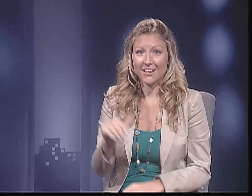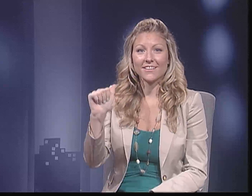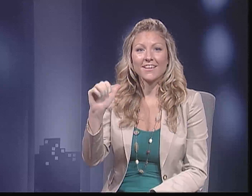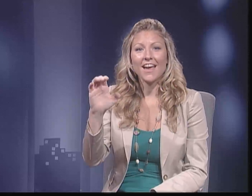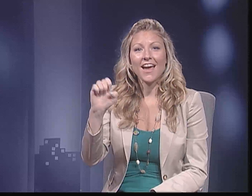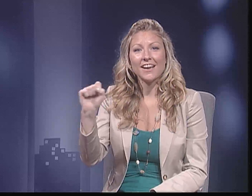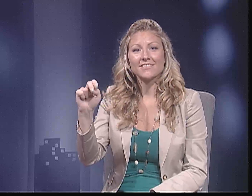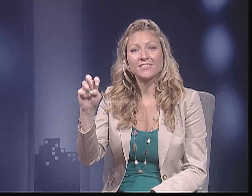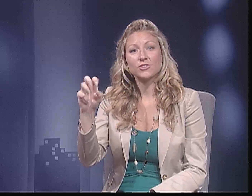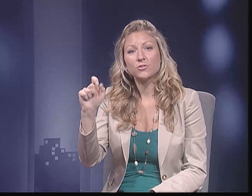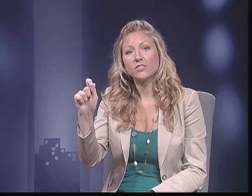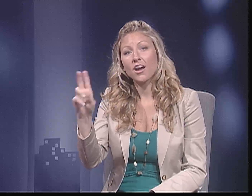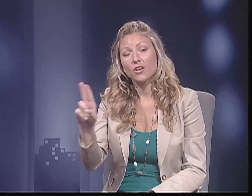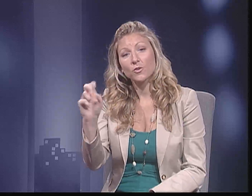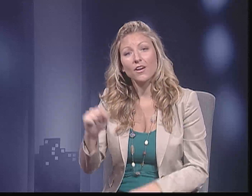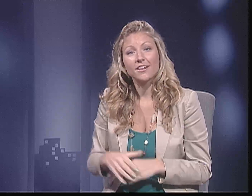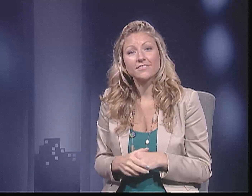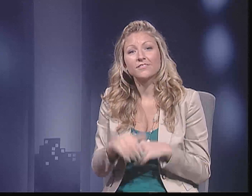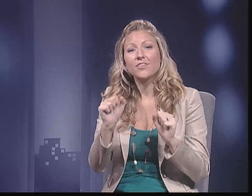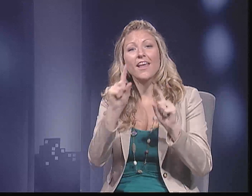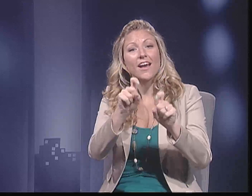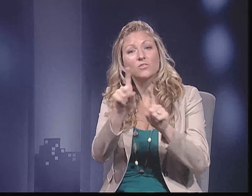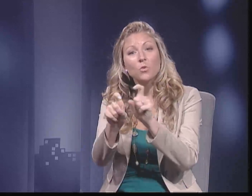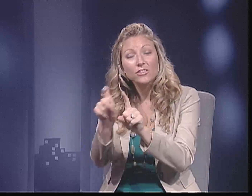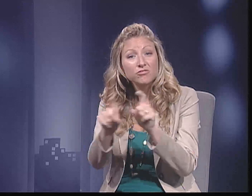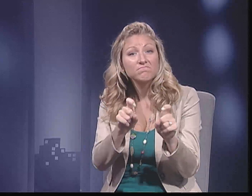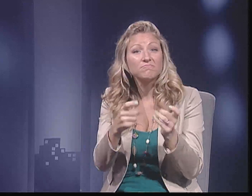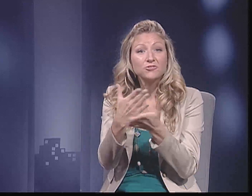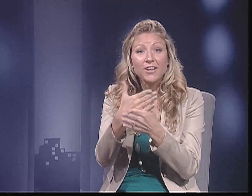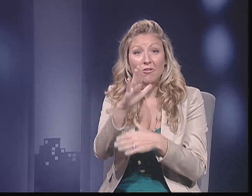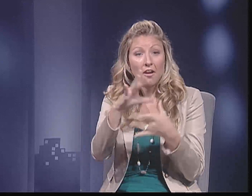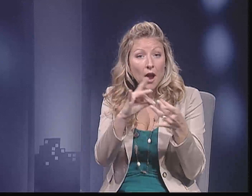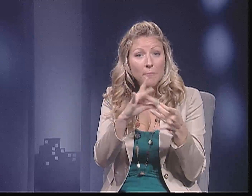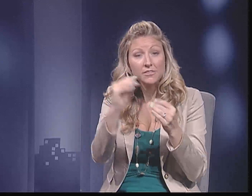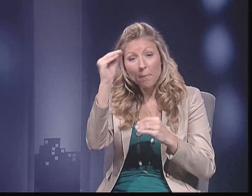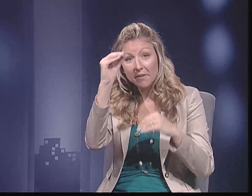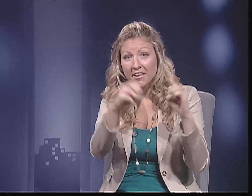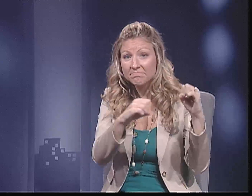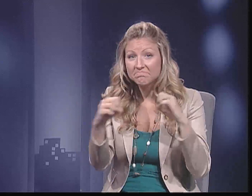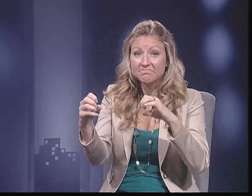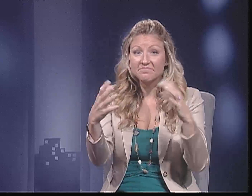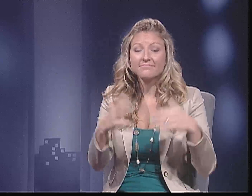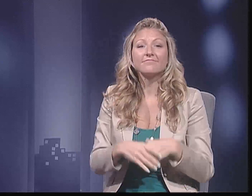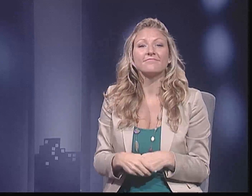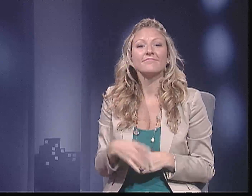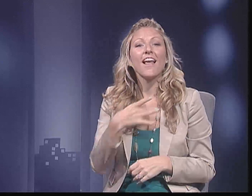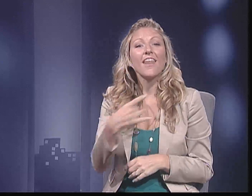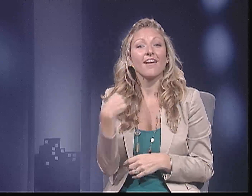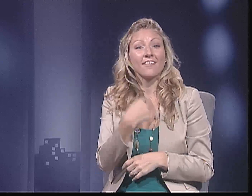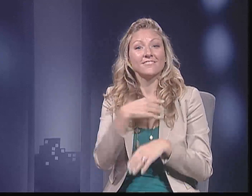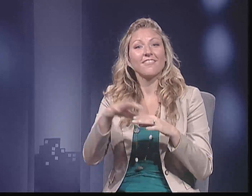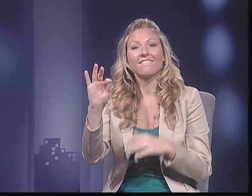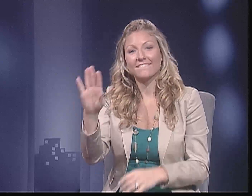at their website and our website, acessnews.us. where you can ask questions,